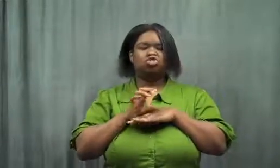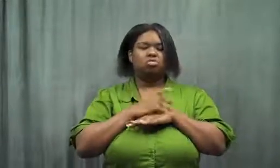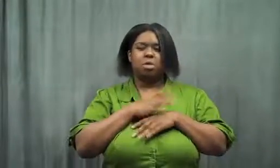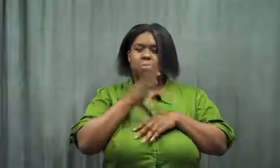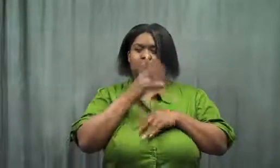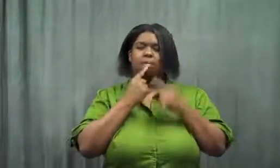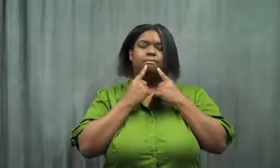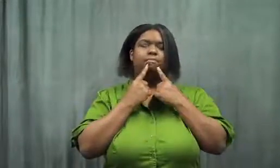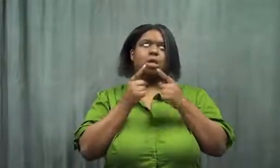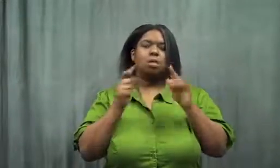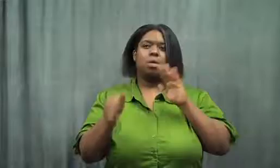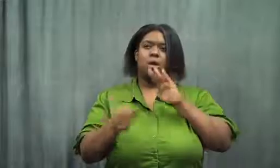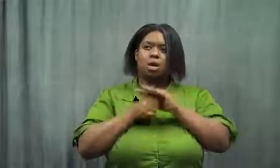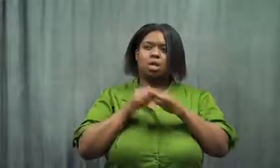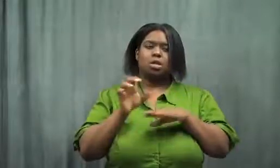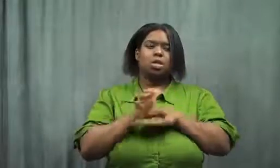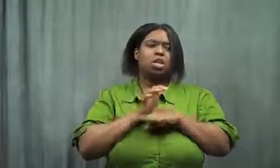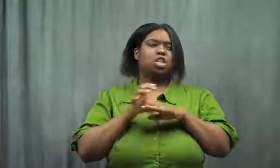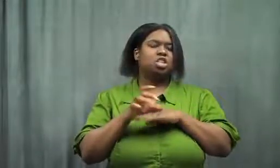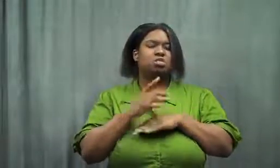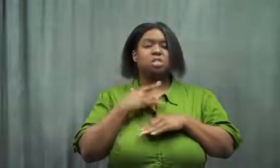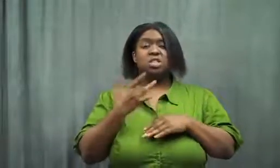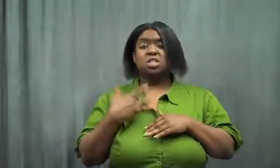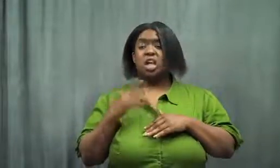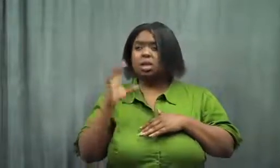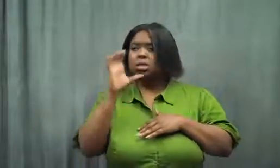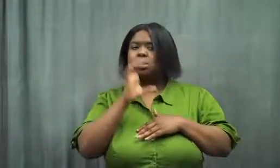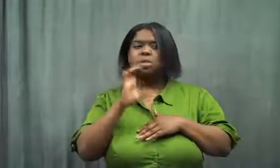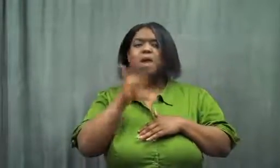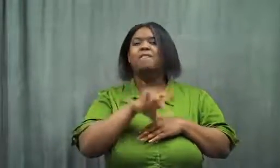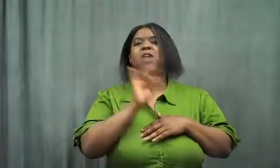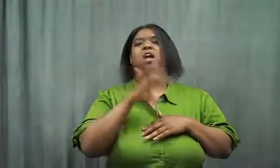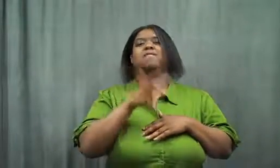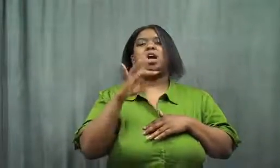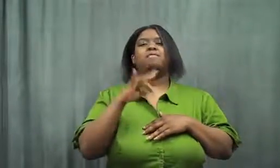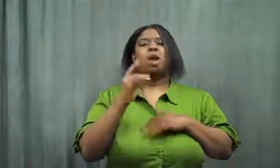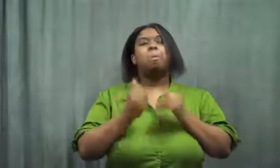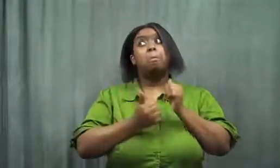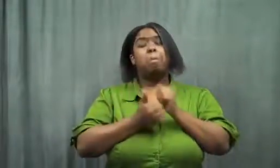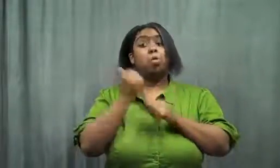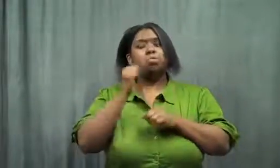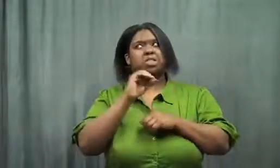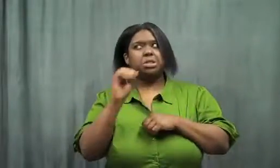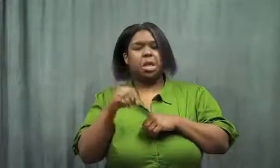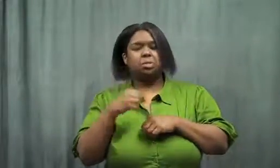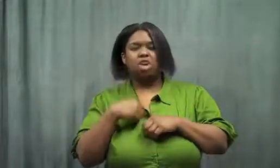My mother would hide it, and I'd look for it. Most of the time, I'd find it.